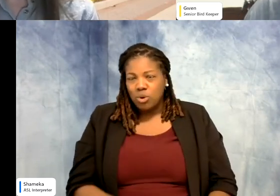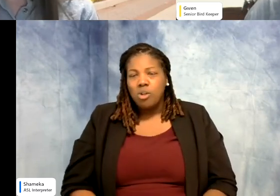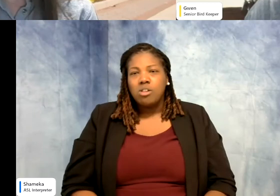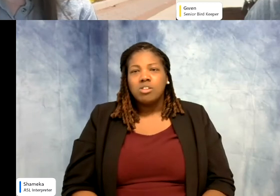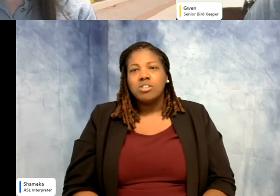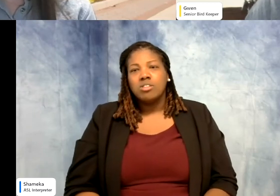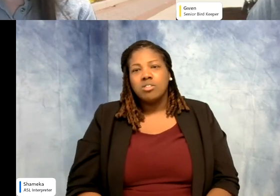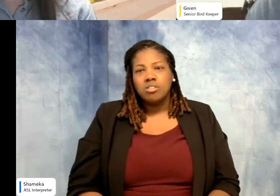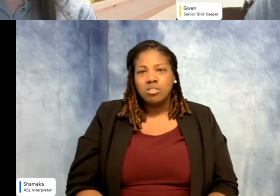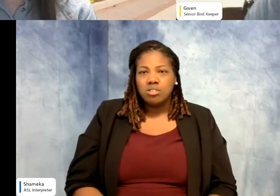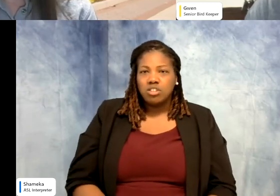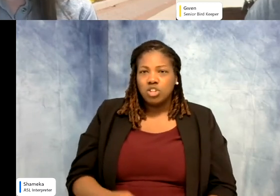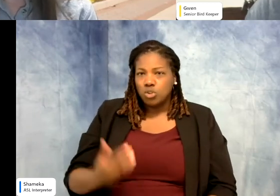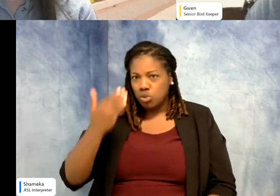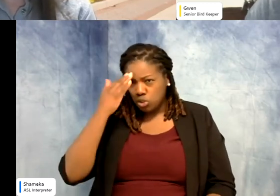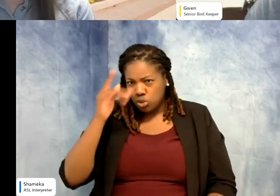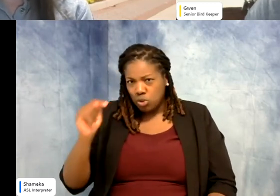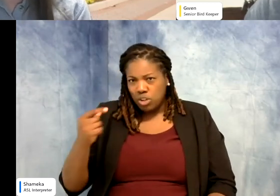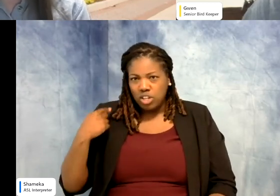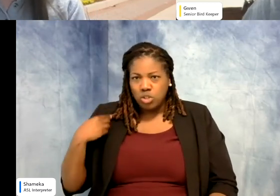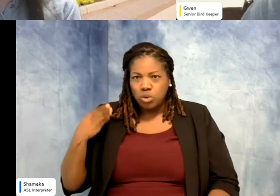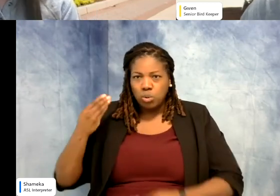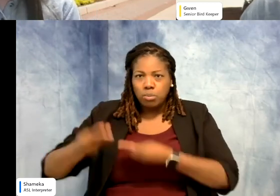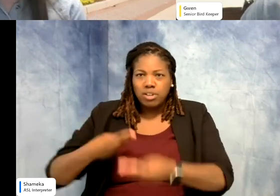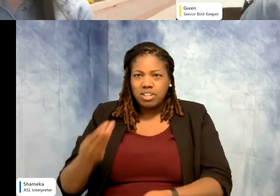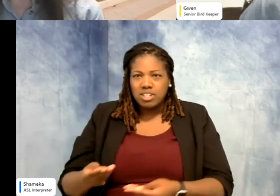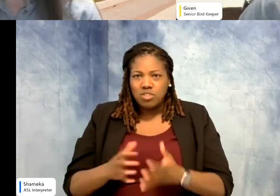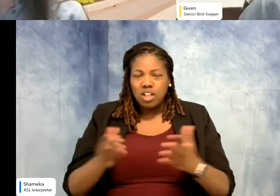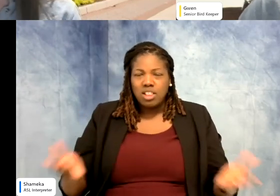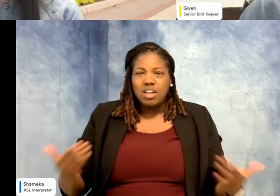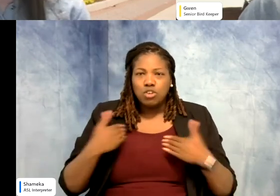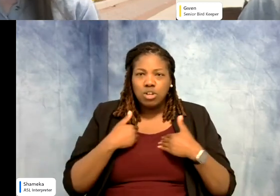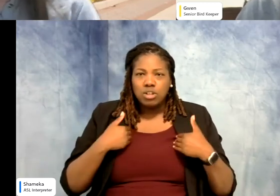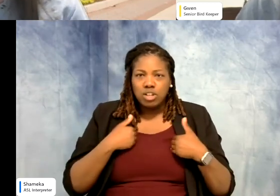But you know it, and you pass it on. We have names for a lot of our animals, and you you love them.